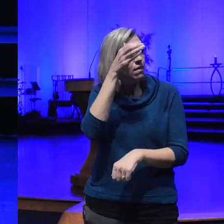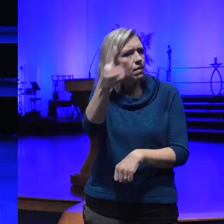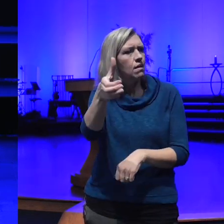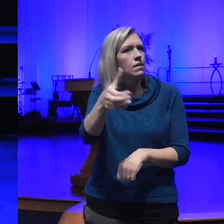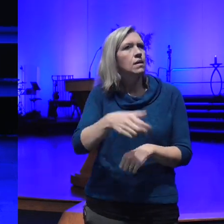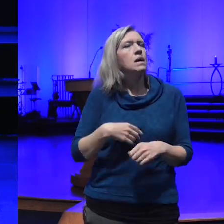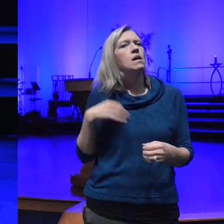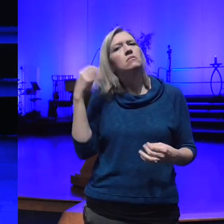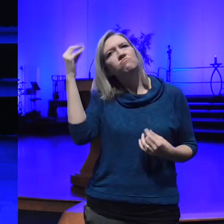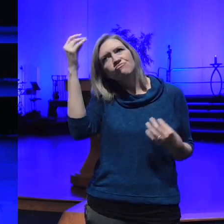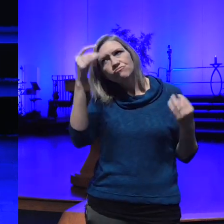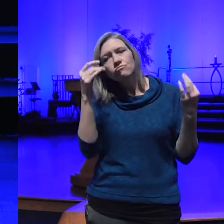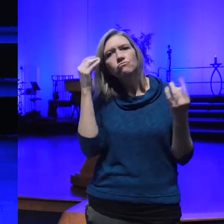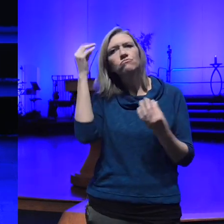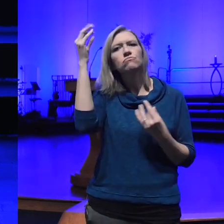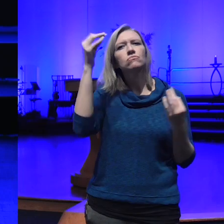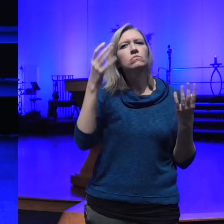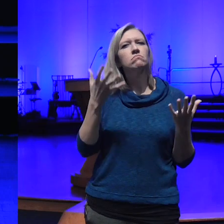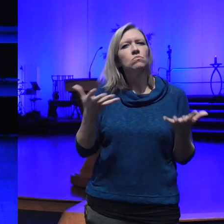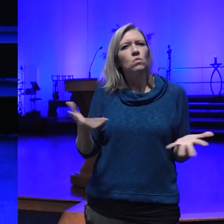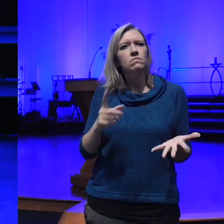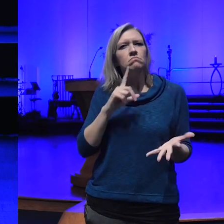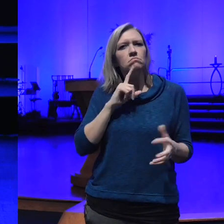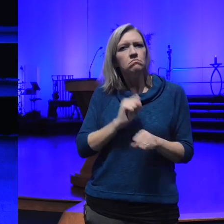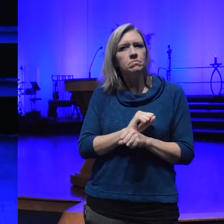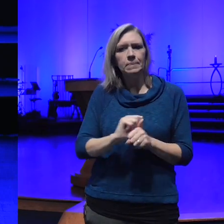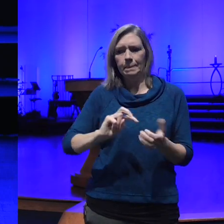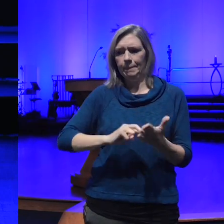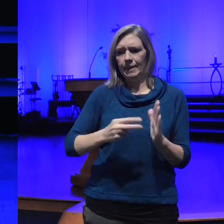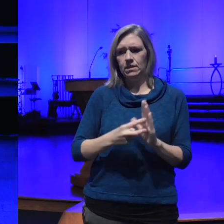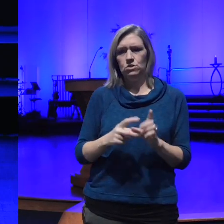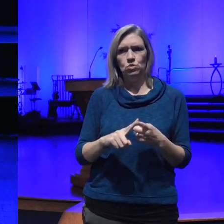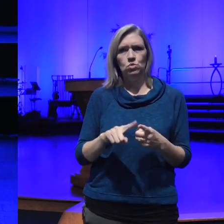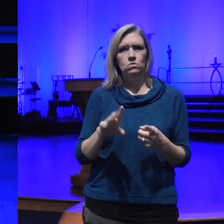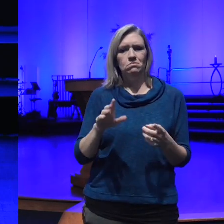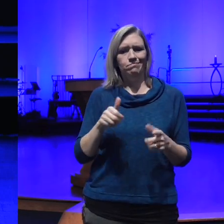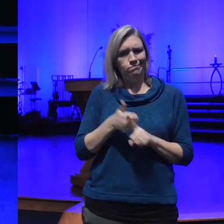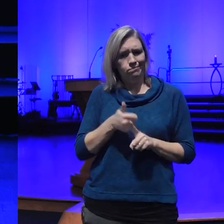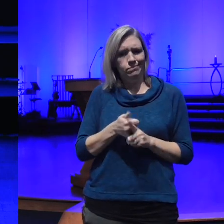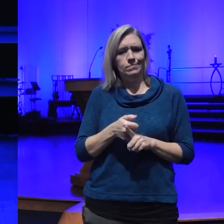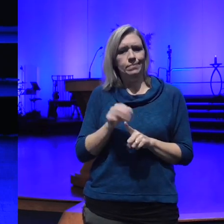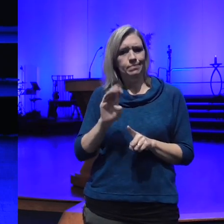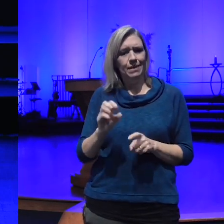does it really mean to be an enlightened Citizen and I've heard some rumors that there's something